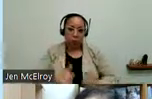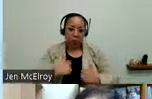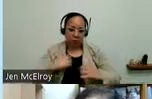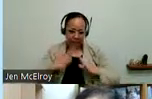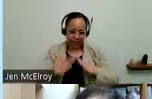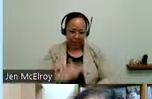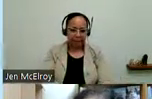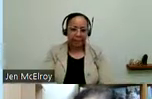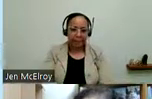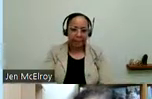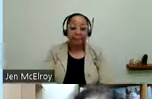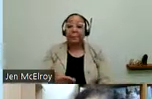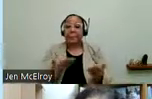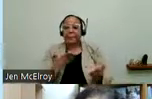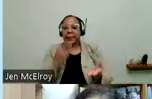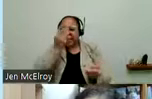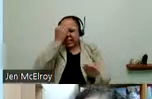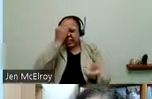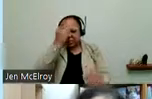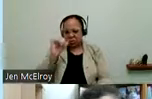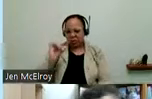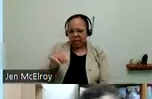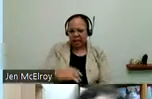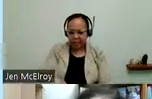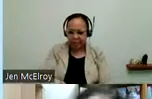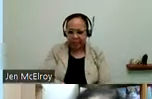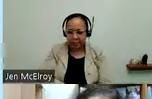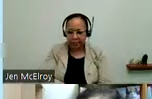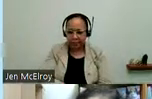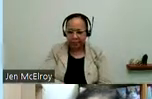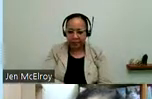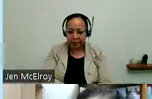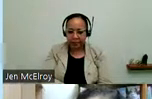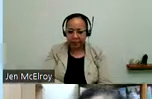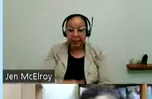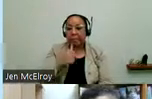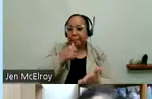So here's some information. And then the email.